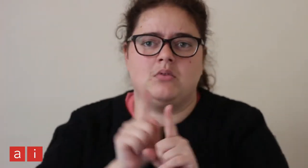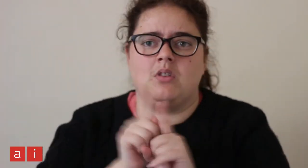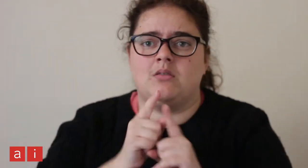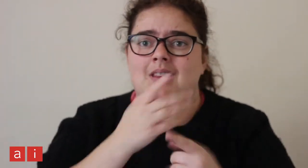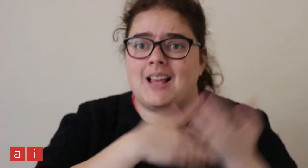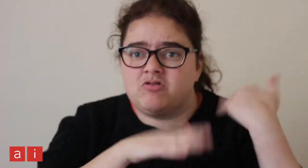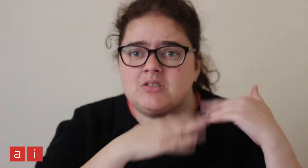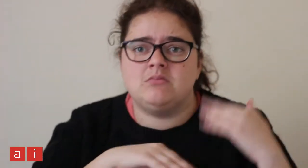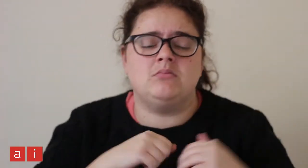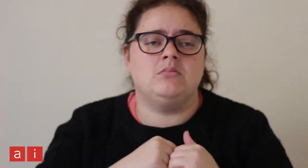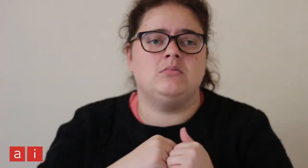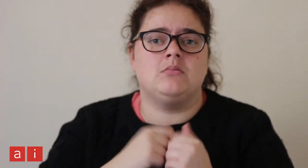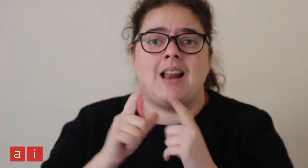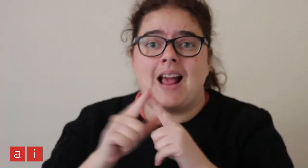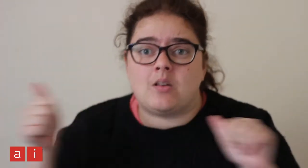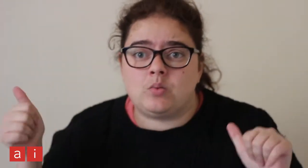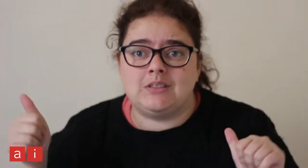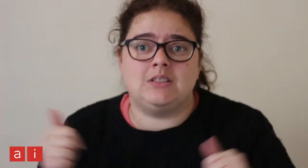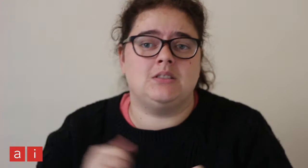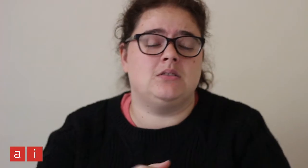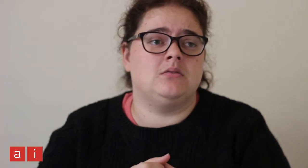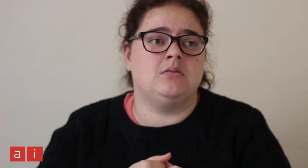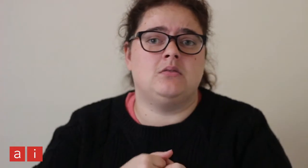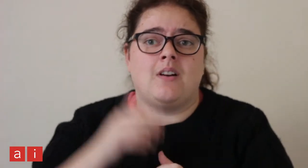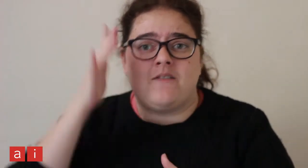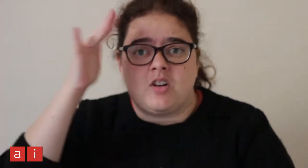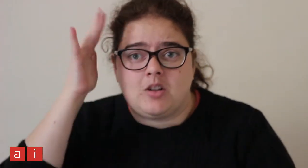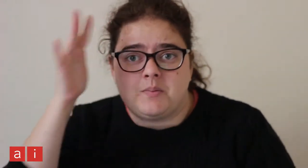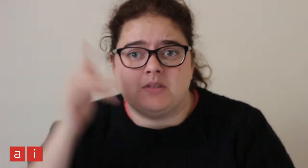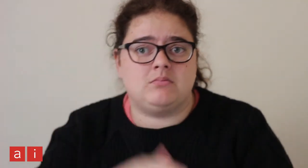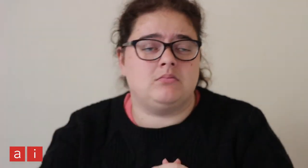such as history, linguistics, philosophy,